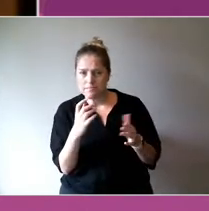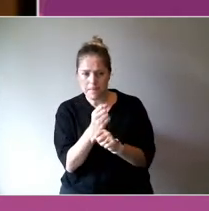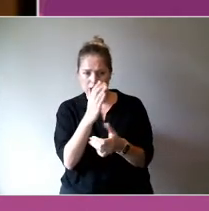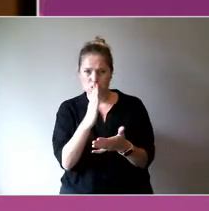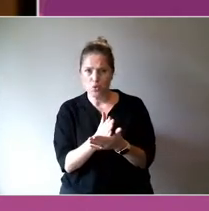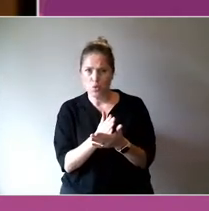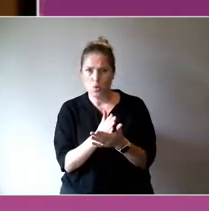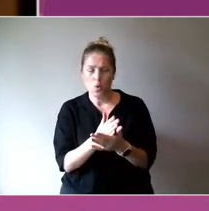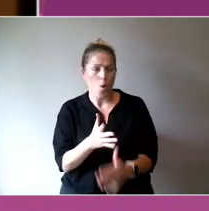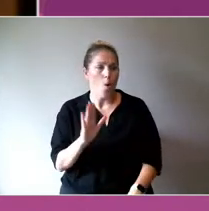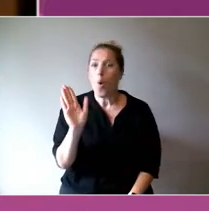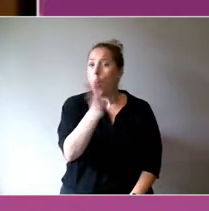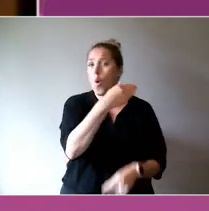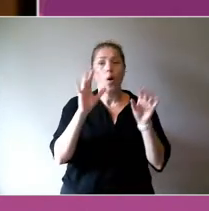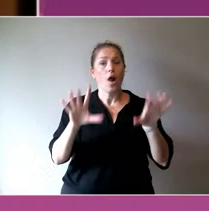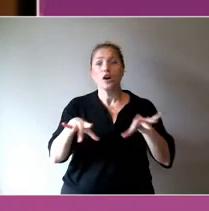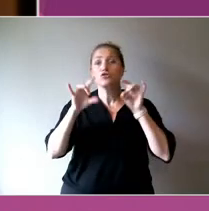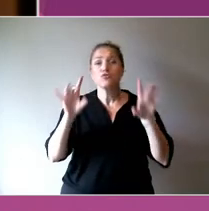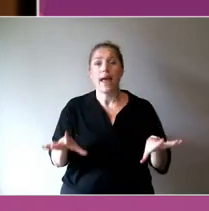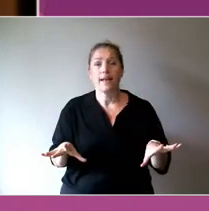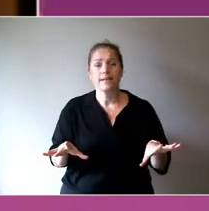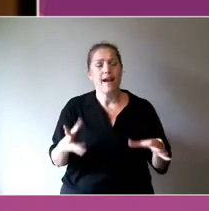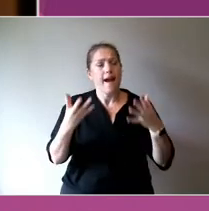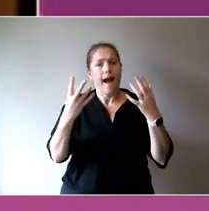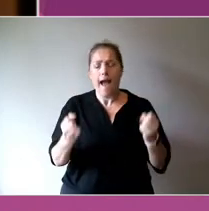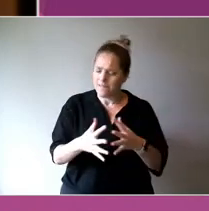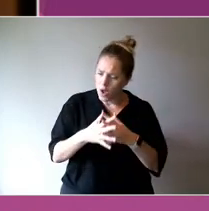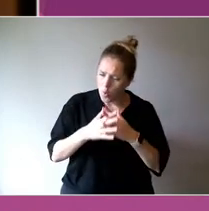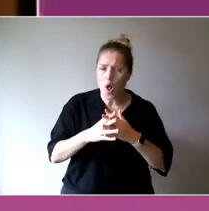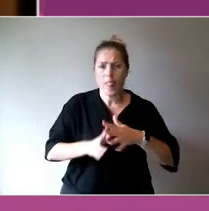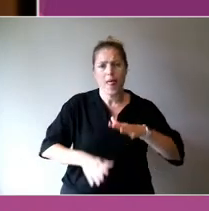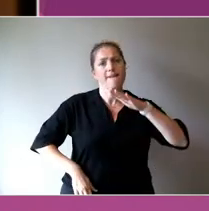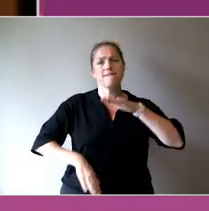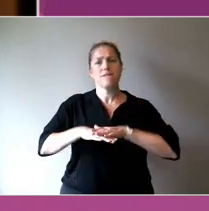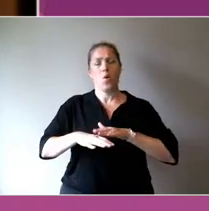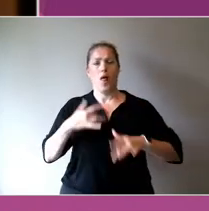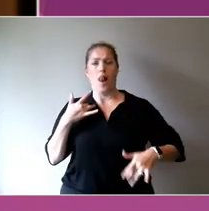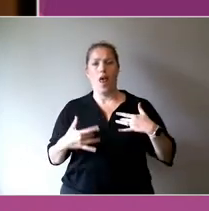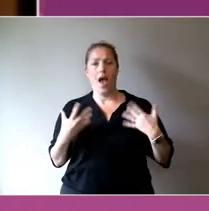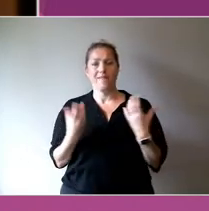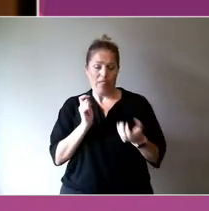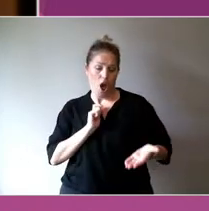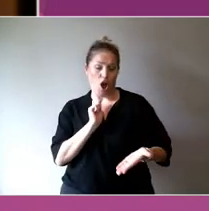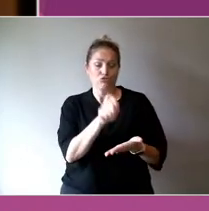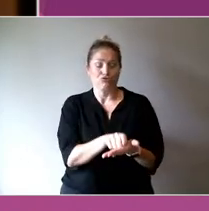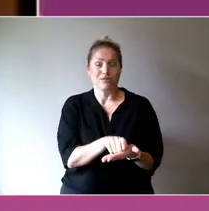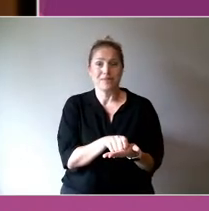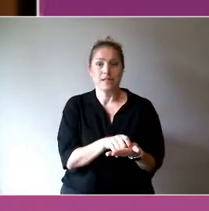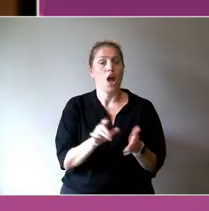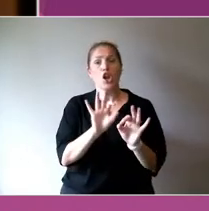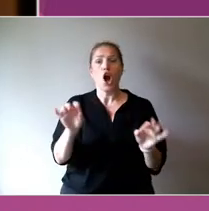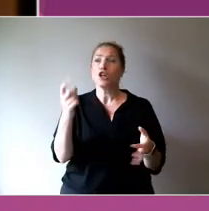are living a fully contributing life? Not just surviving, but thriving.